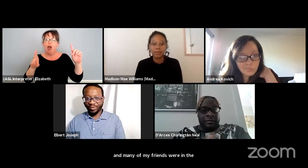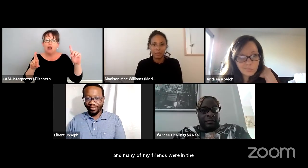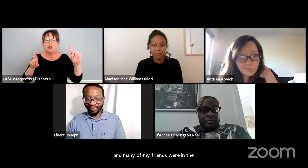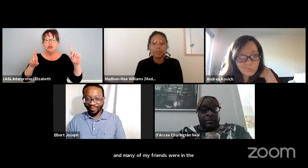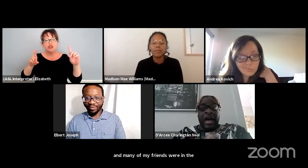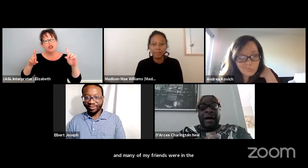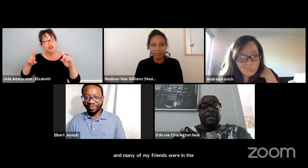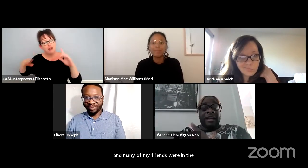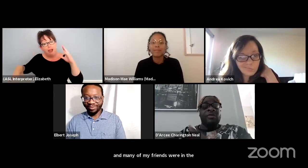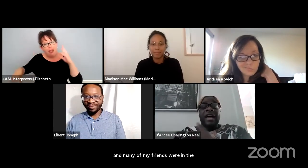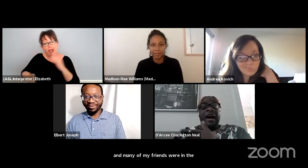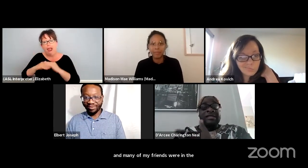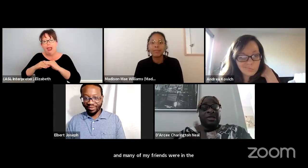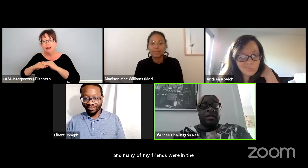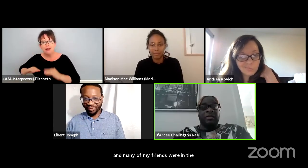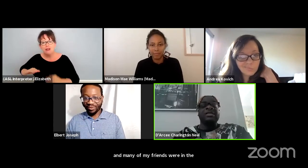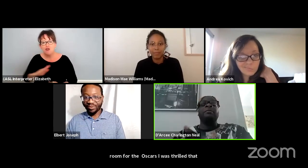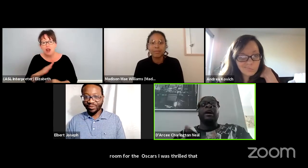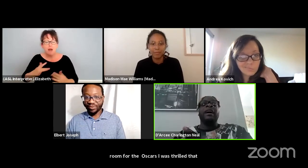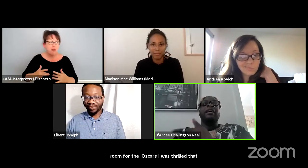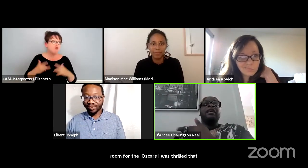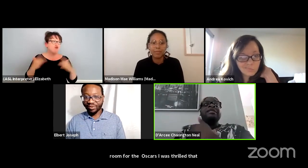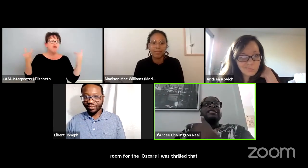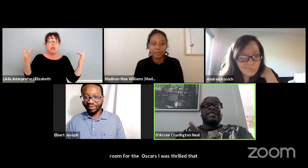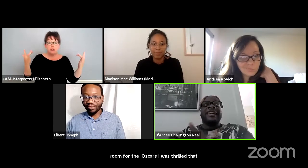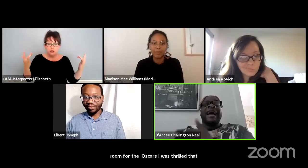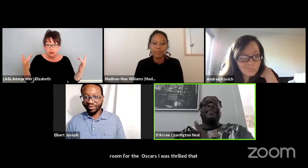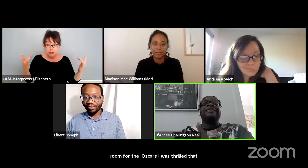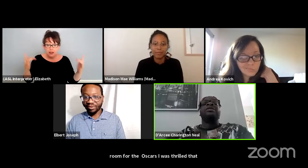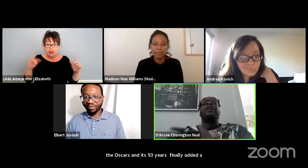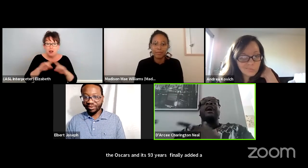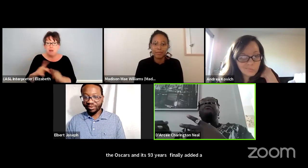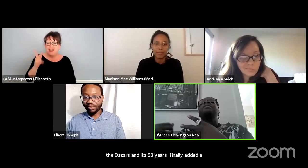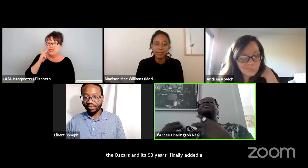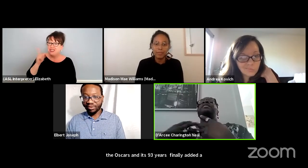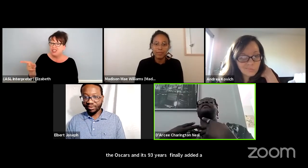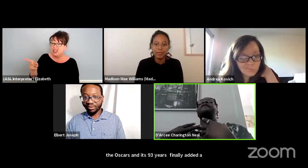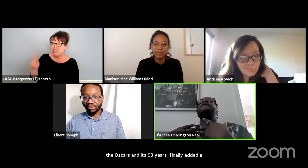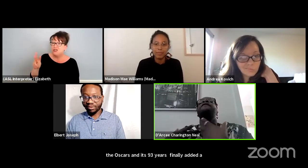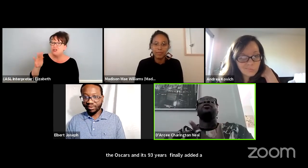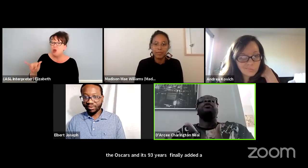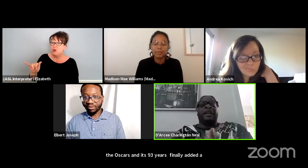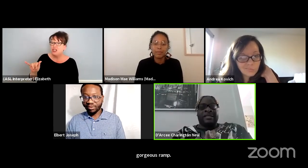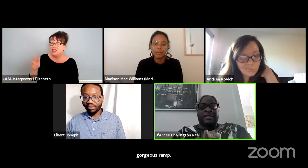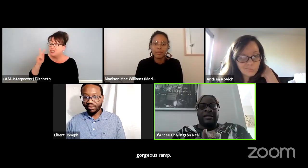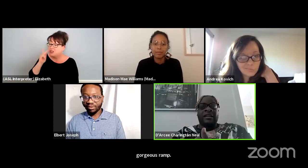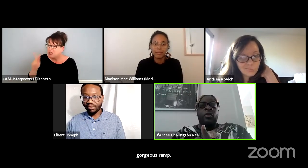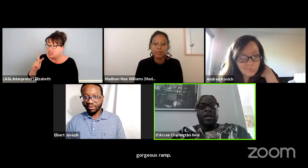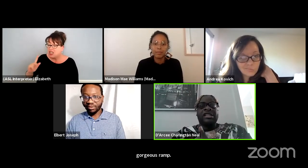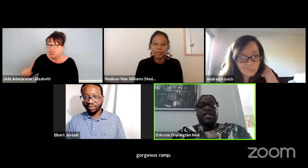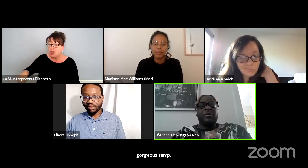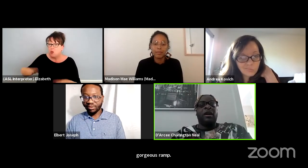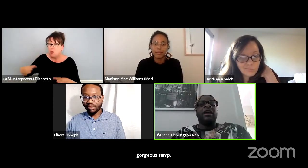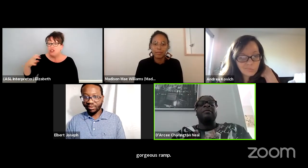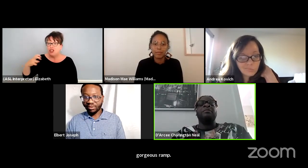yes. I mean, I was thrilled, but to see Ali Stroker I was furious when she won because